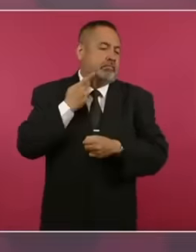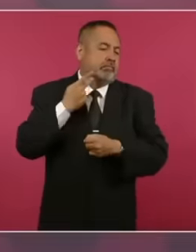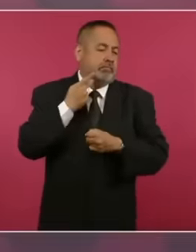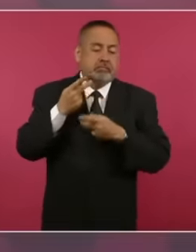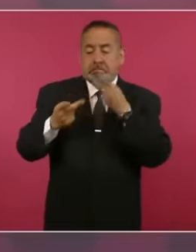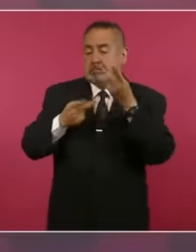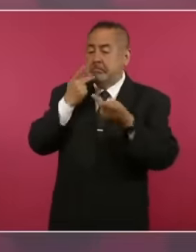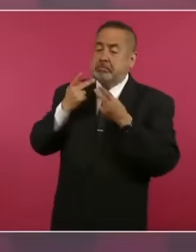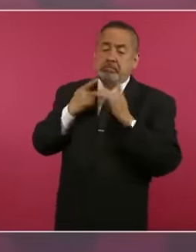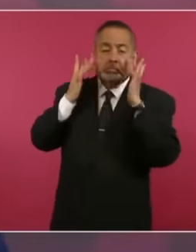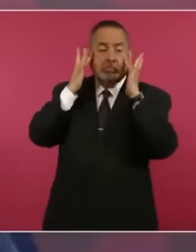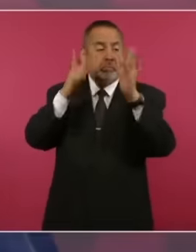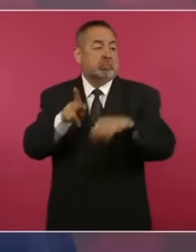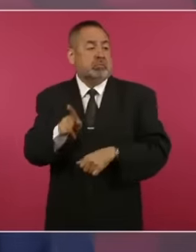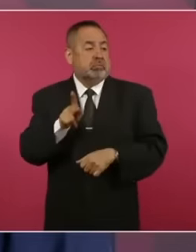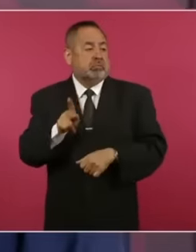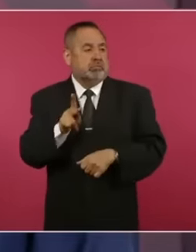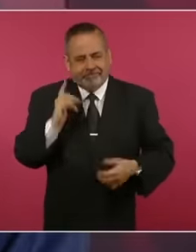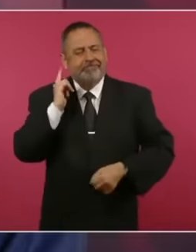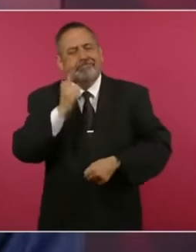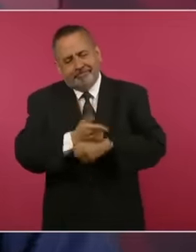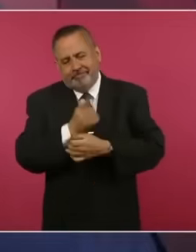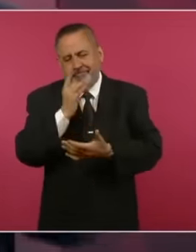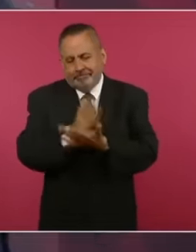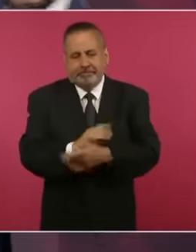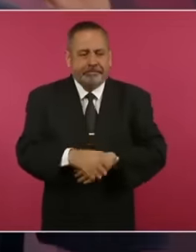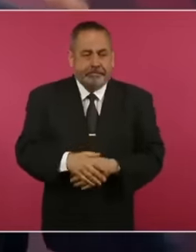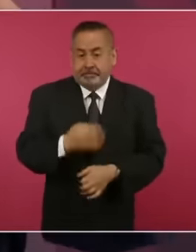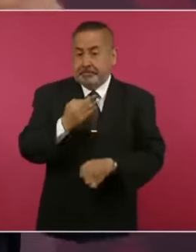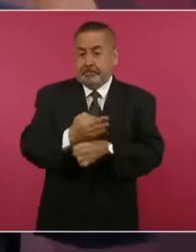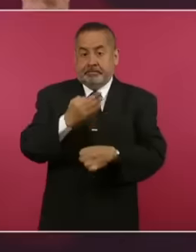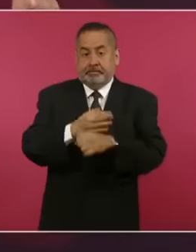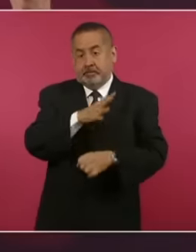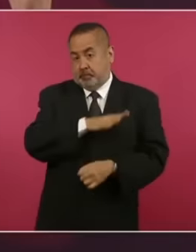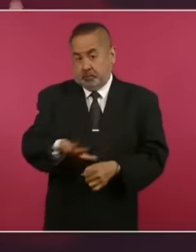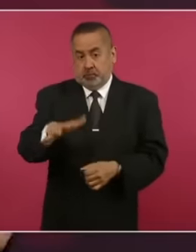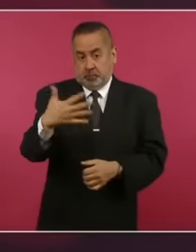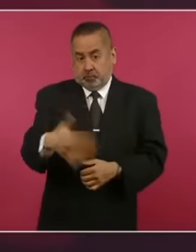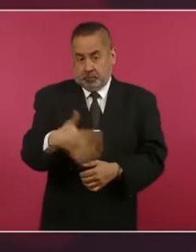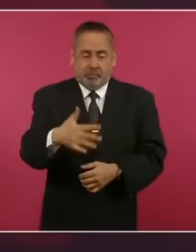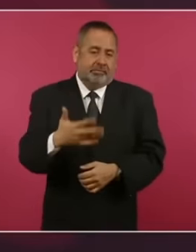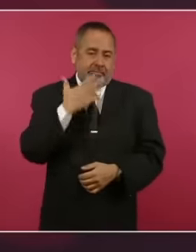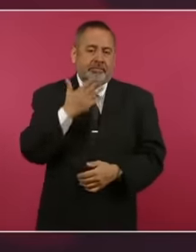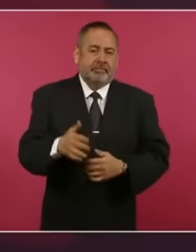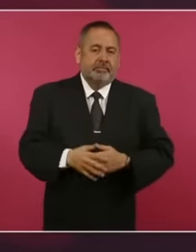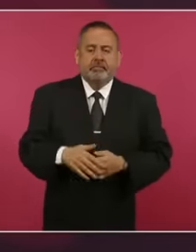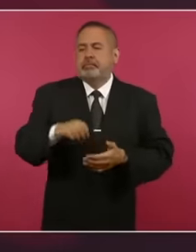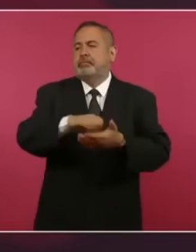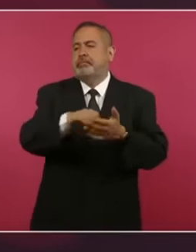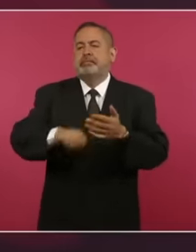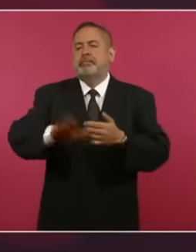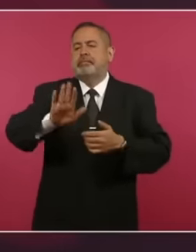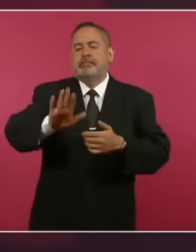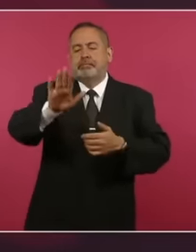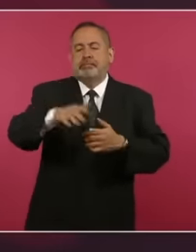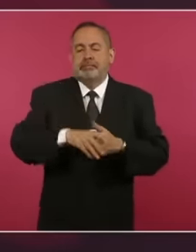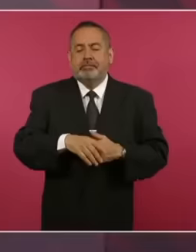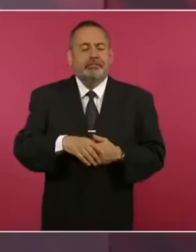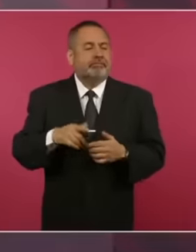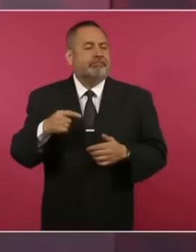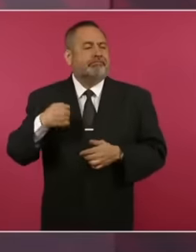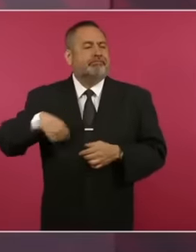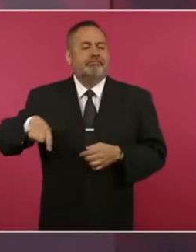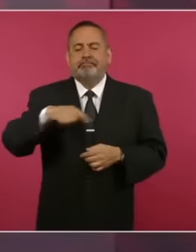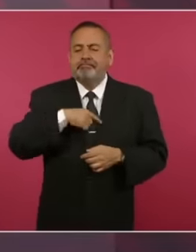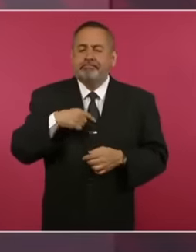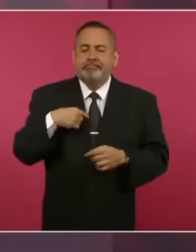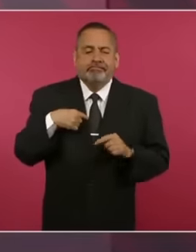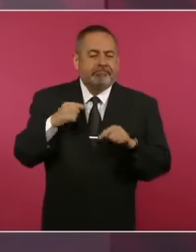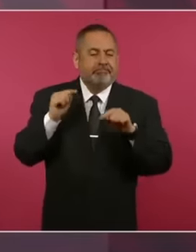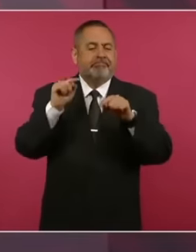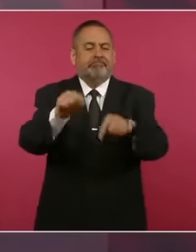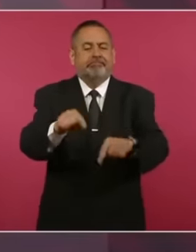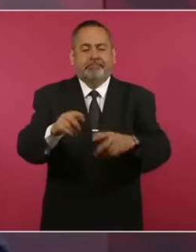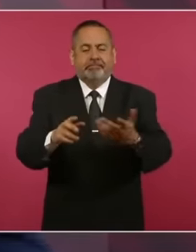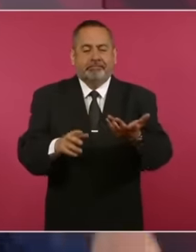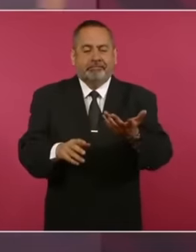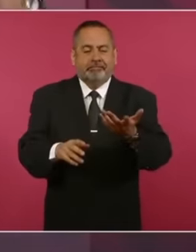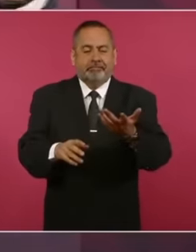great moment that we are experiencing. It is as if I attended the parade where the king goes